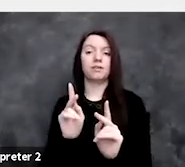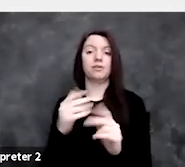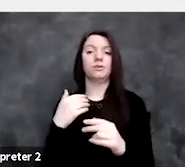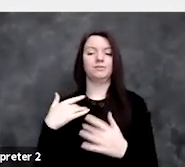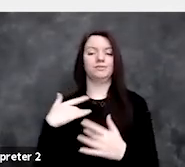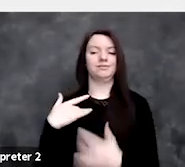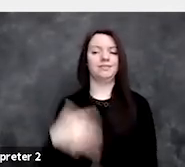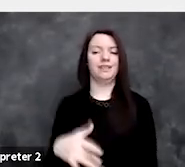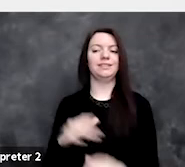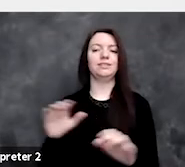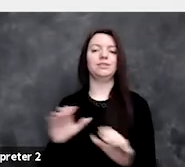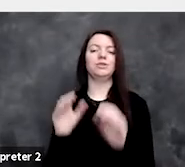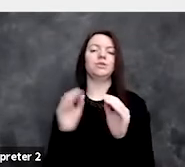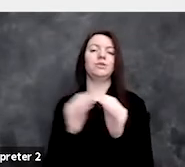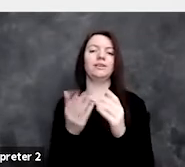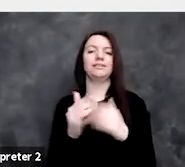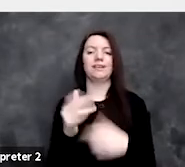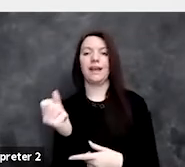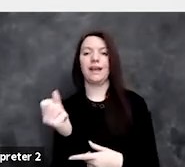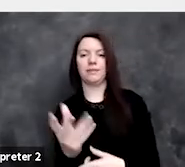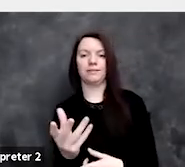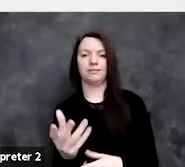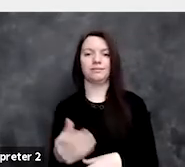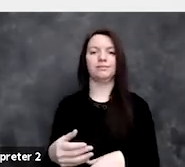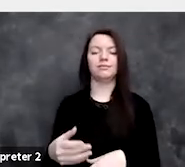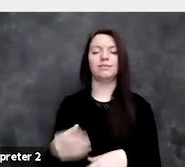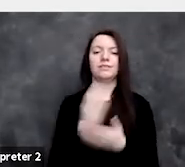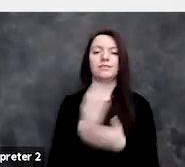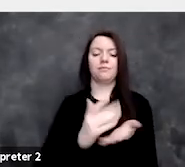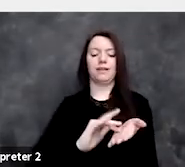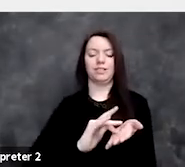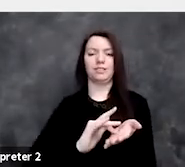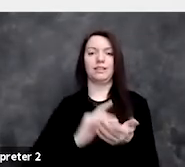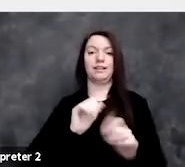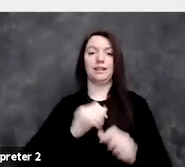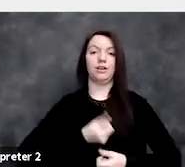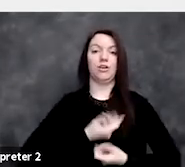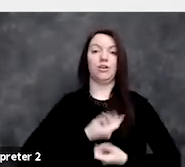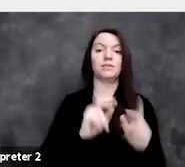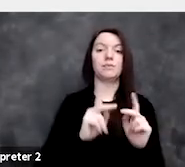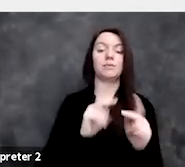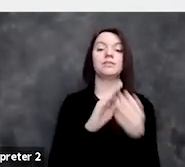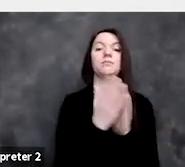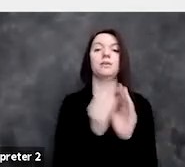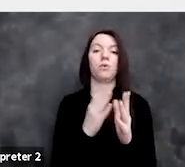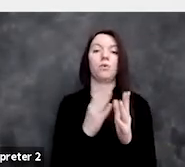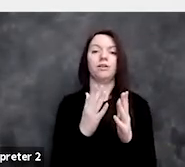to do things like gambling, there are certain medications that cause people to be more susceptible,